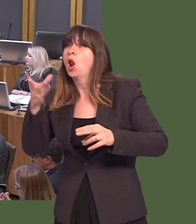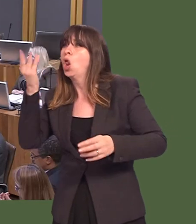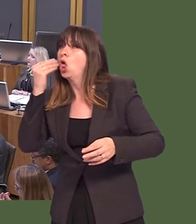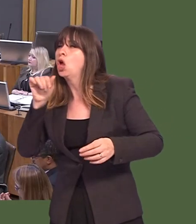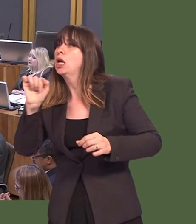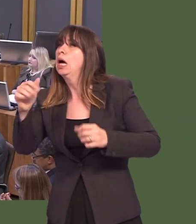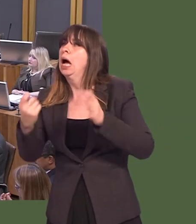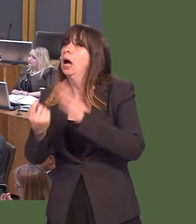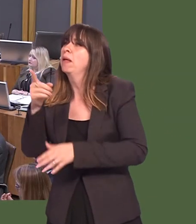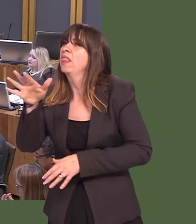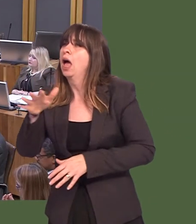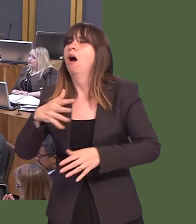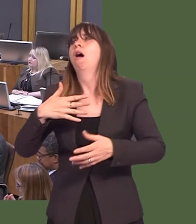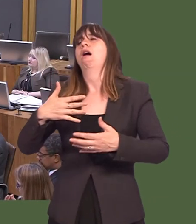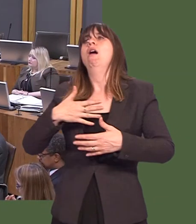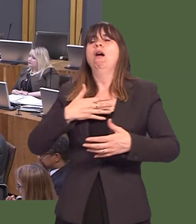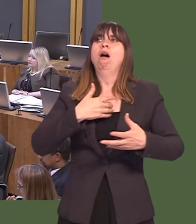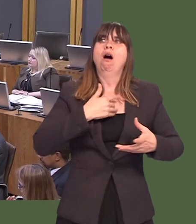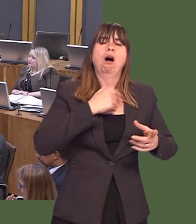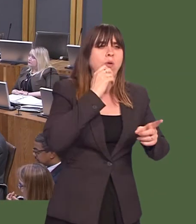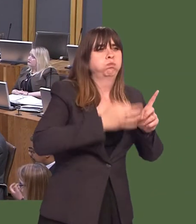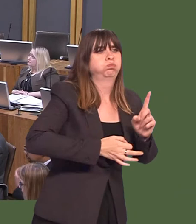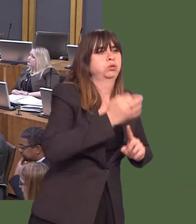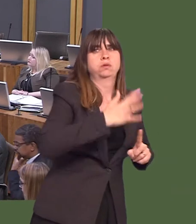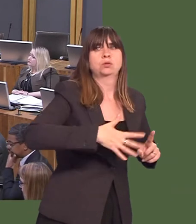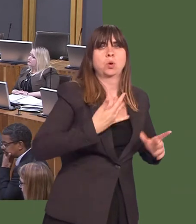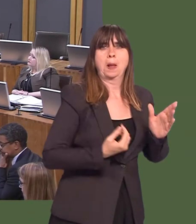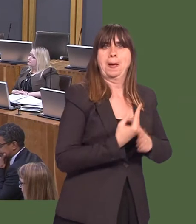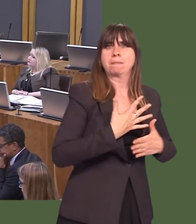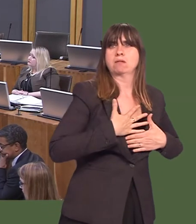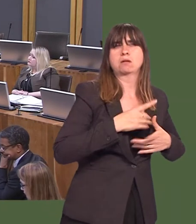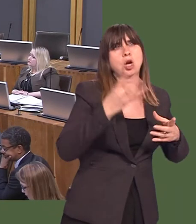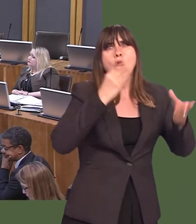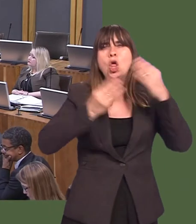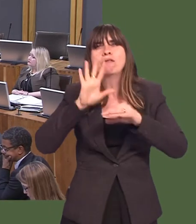Carwyn Jones: The ombudsmanís recommendation is that he will invite us as a Government